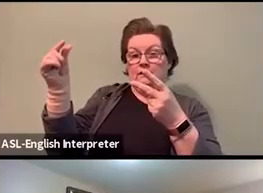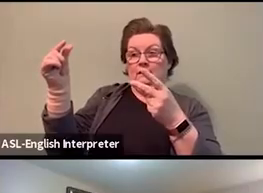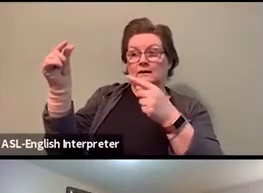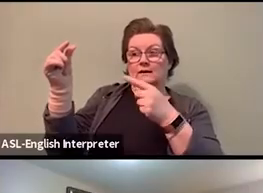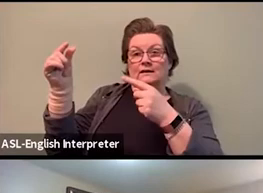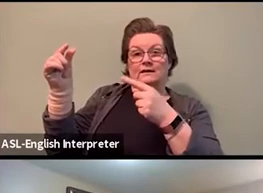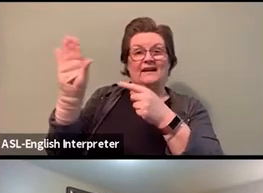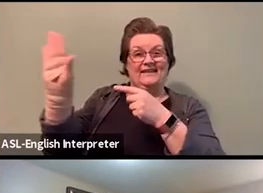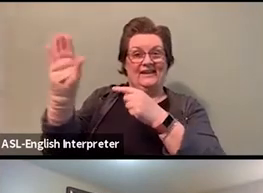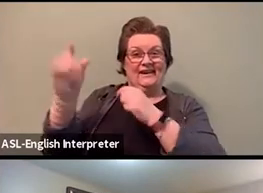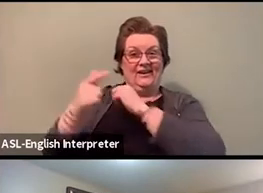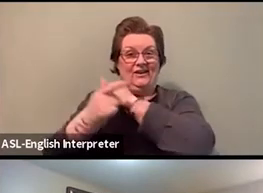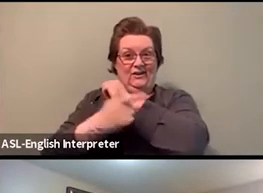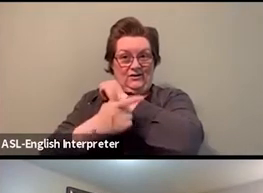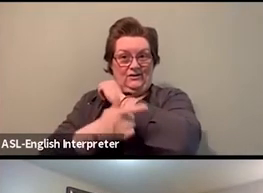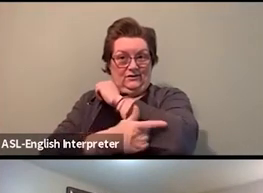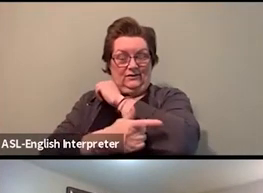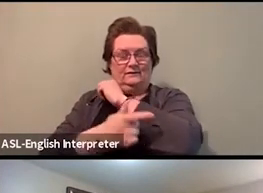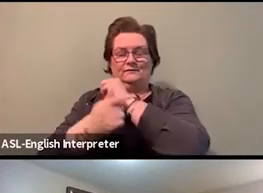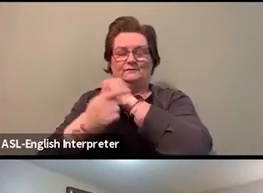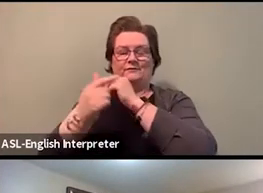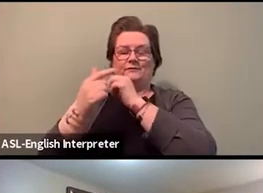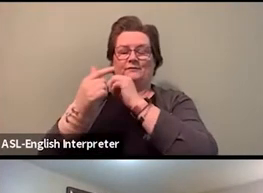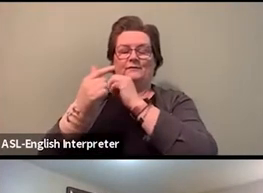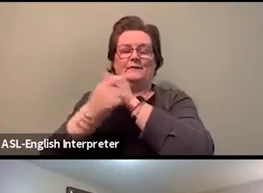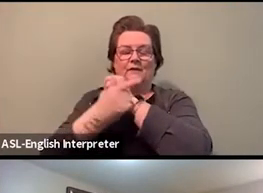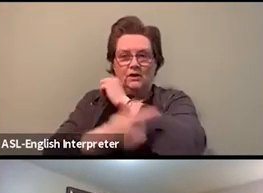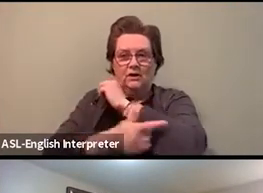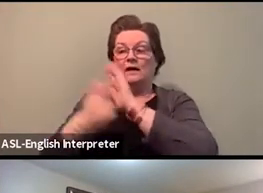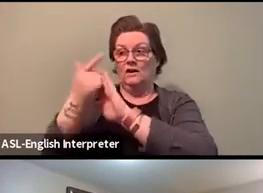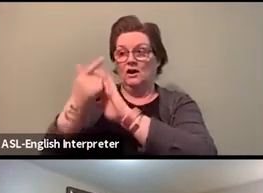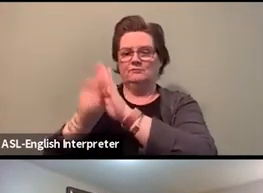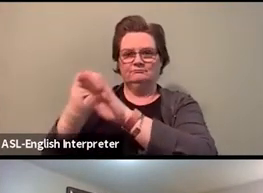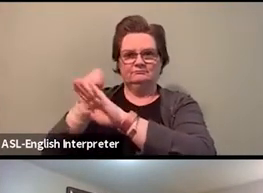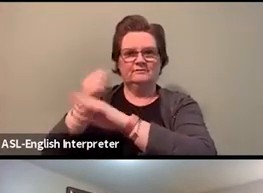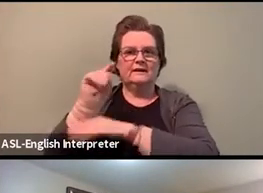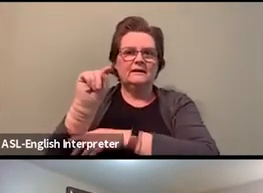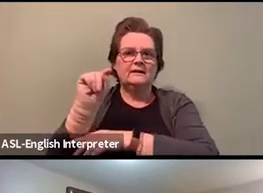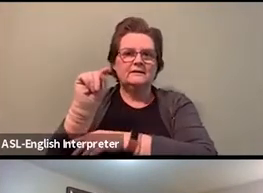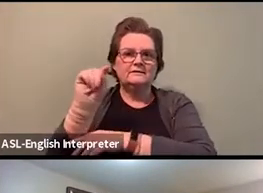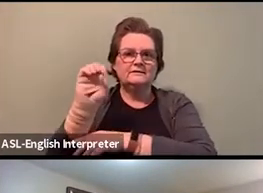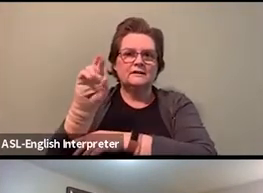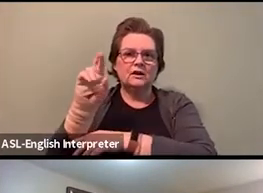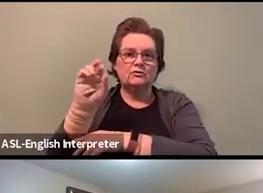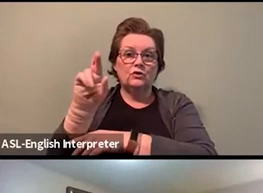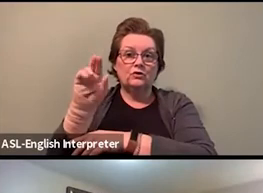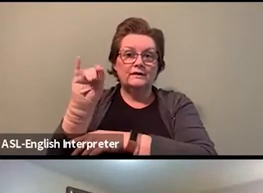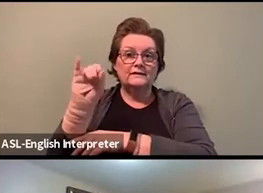and some concerns that folks have flagged that this may potentially boomerang